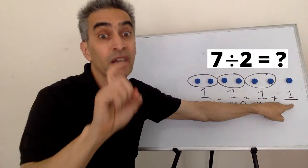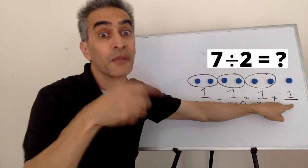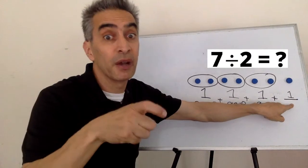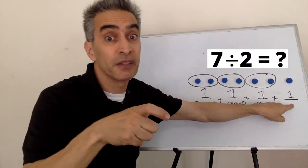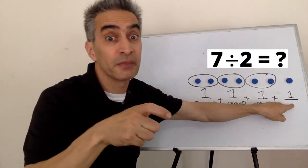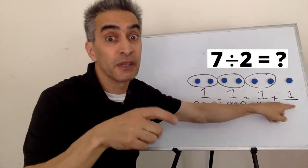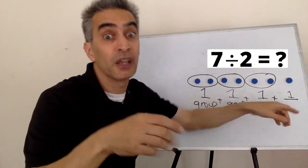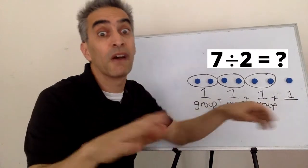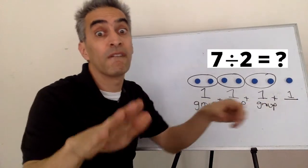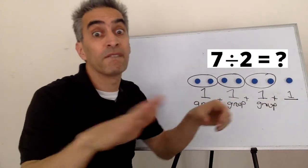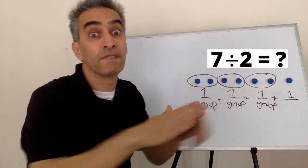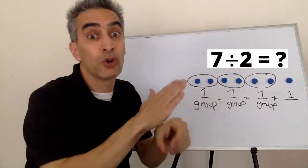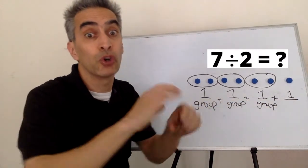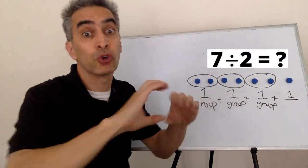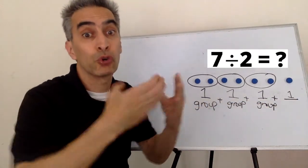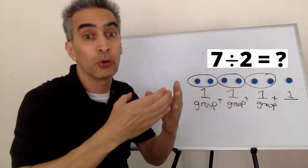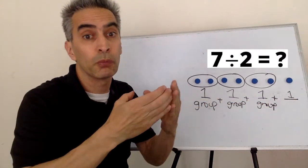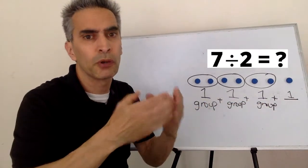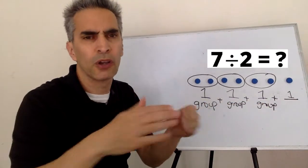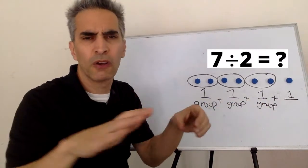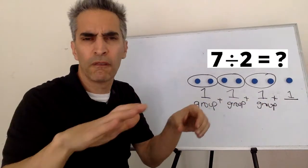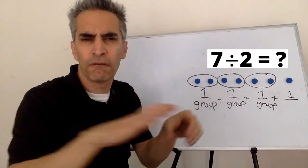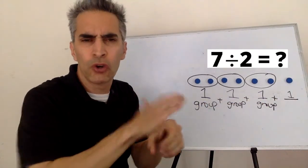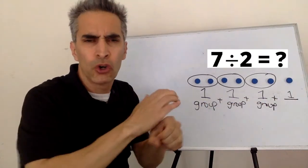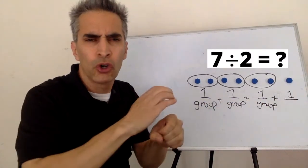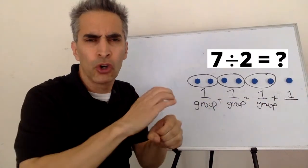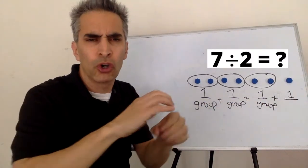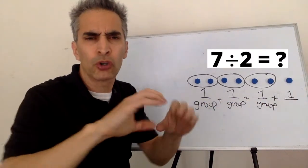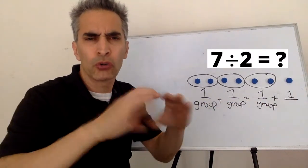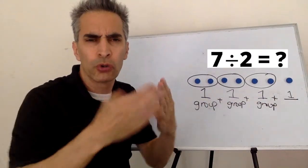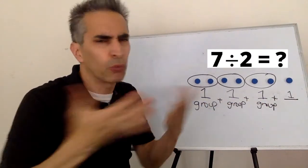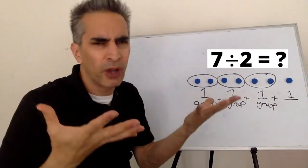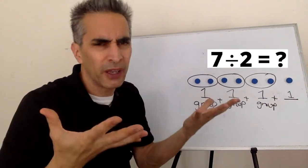And here in the denominator this has to be a full group.